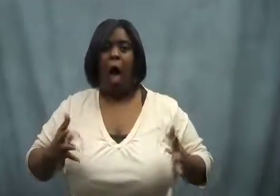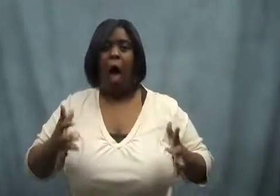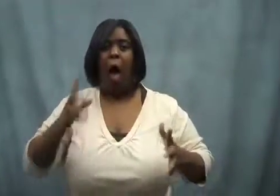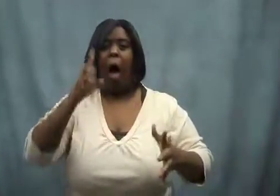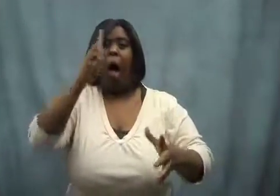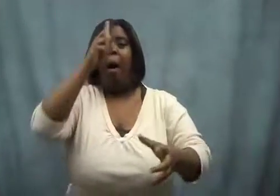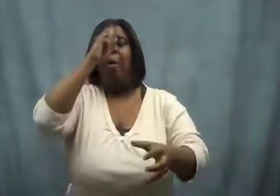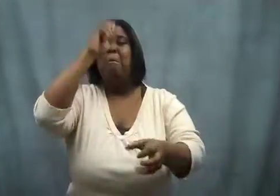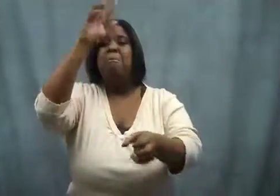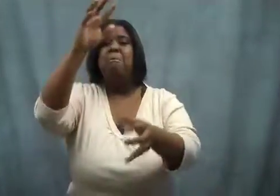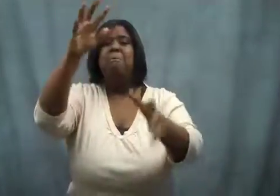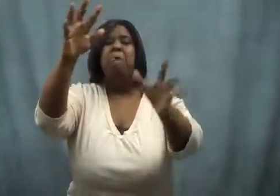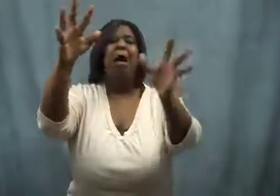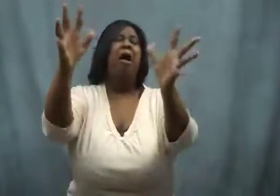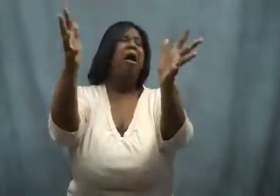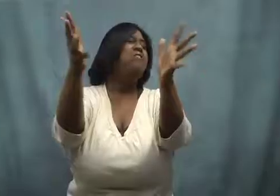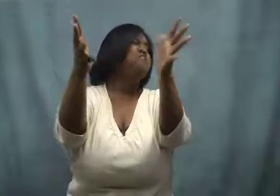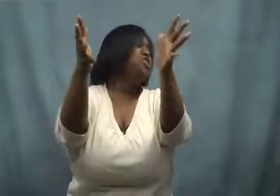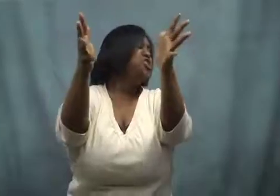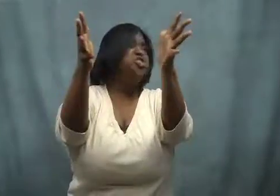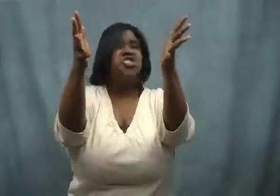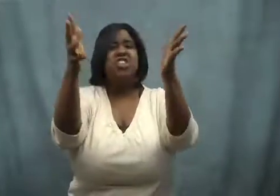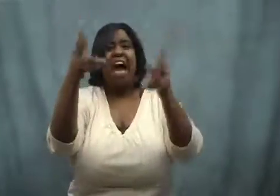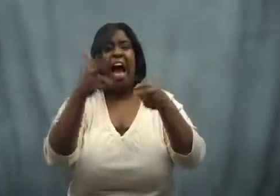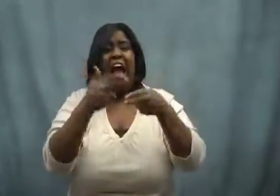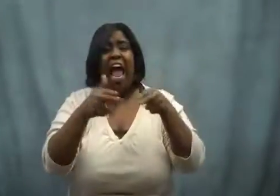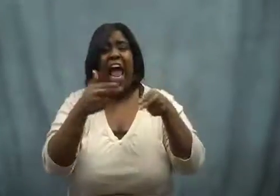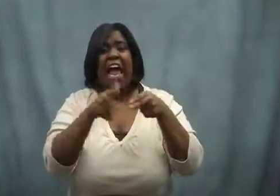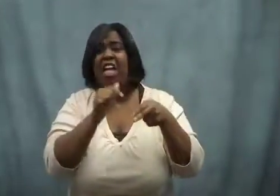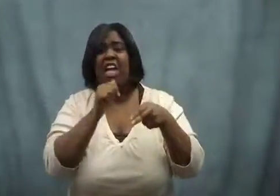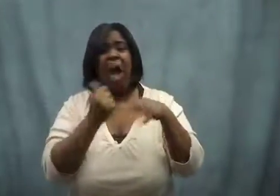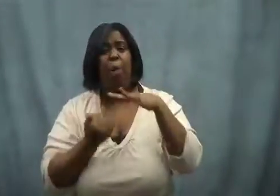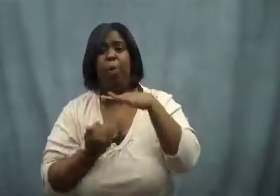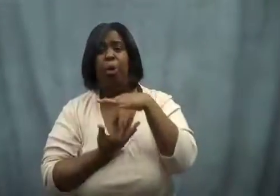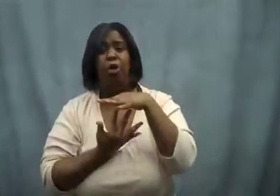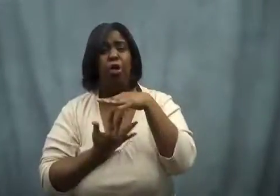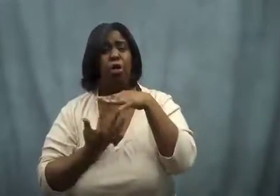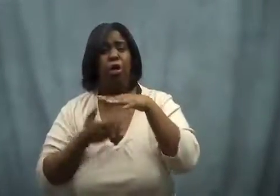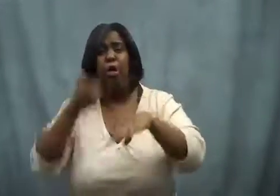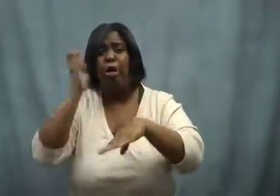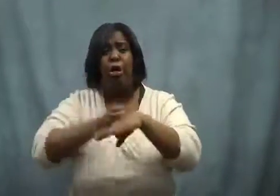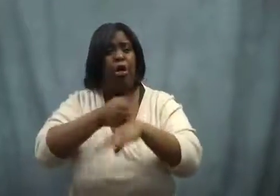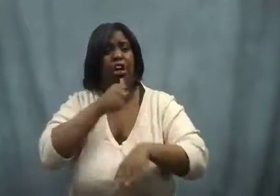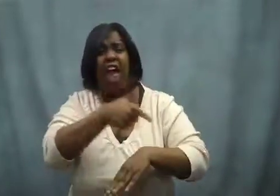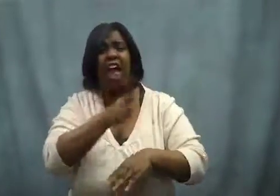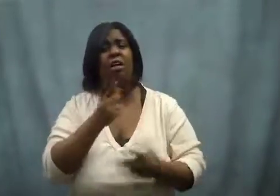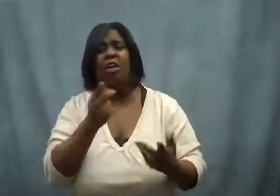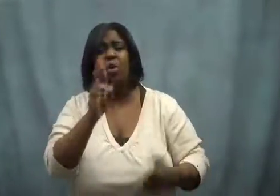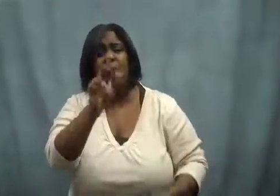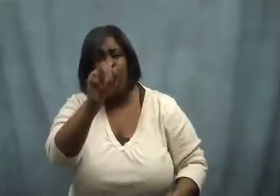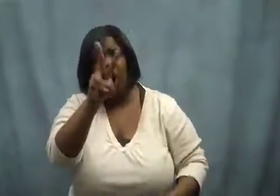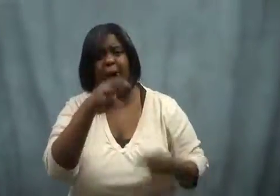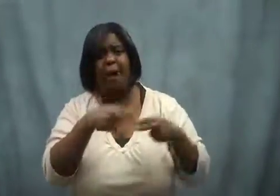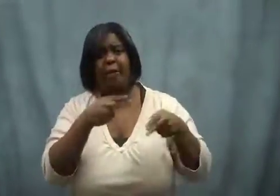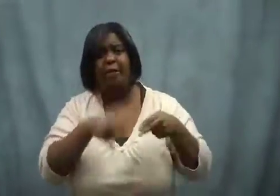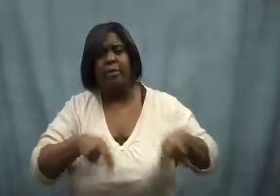I was so mad! My egg wasn't hard boiled!